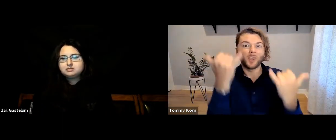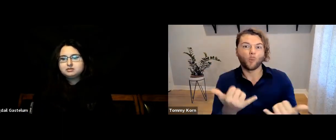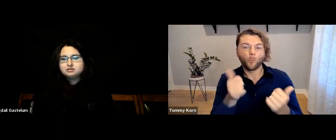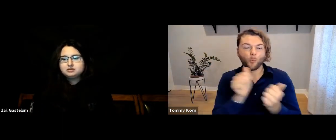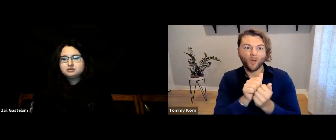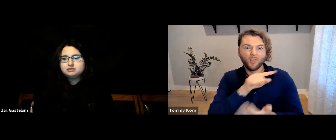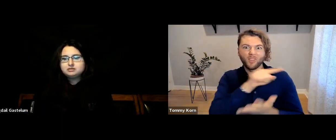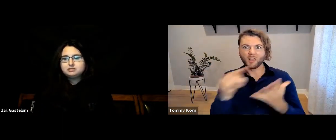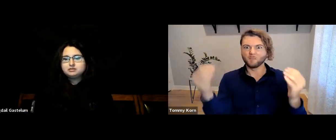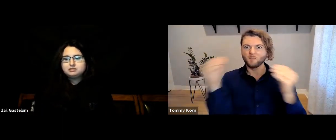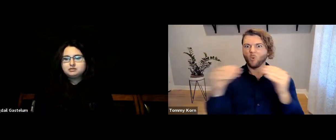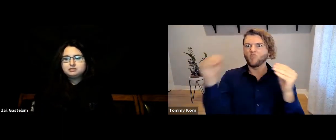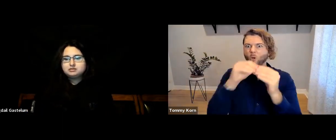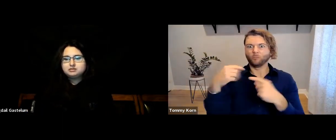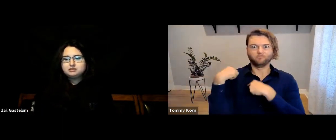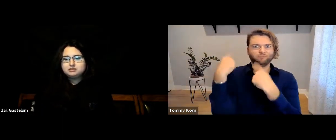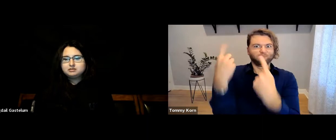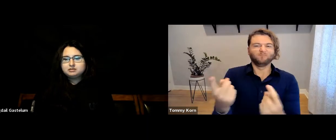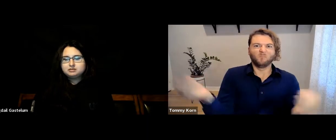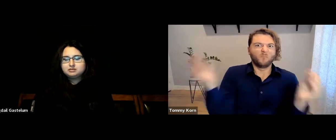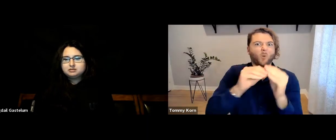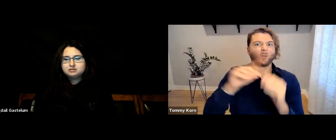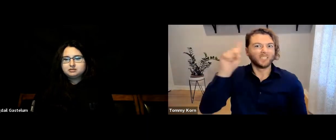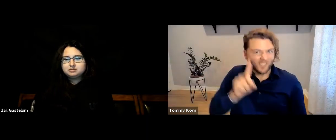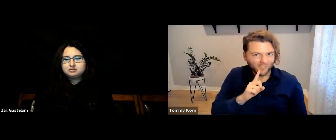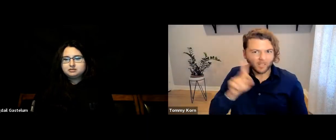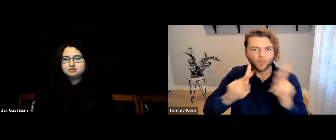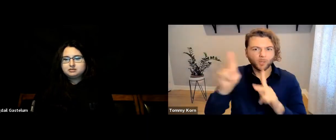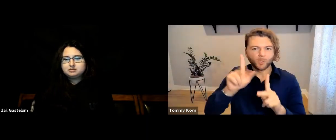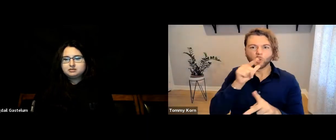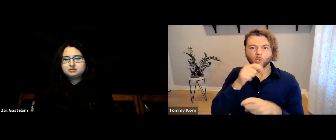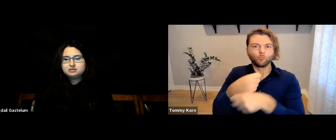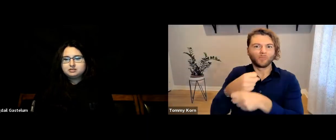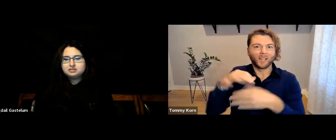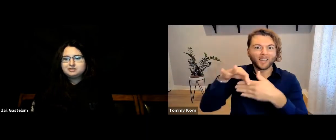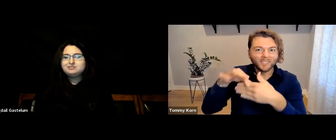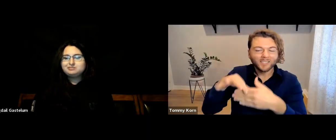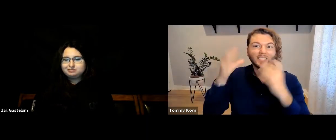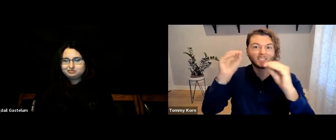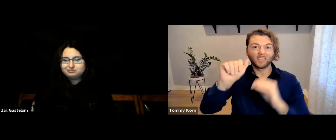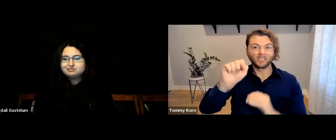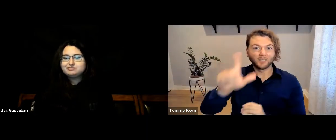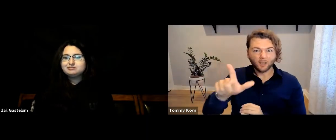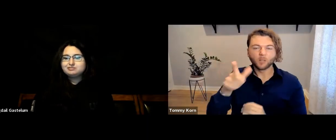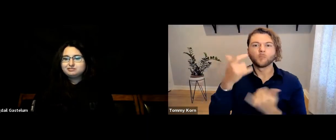So many Deaf content creators are now sharing their knowledge on all these online platforms,